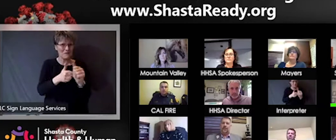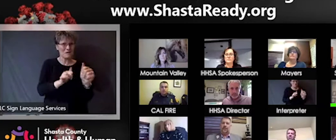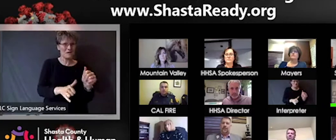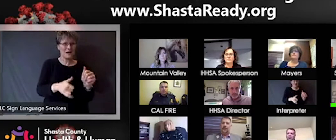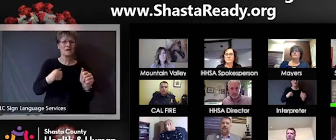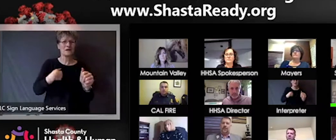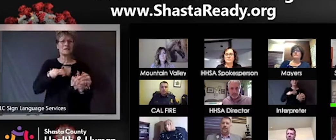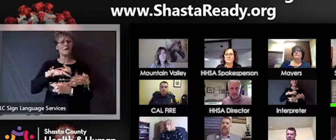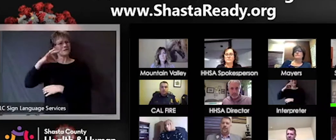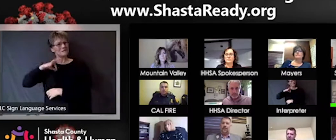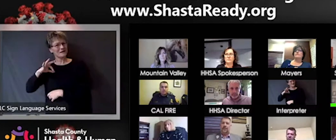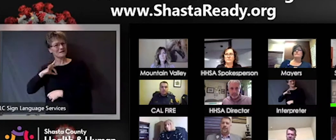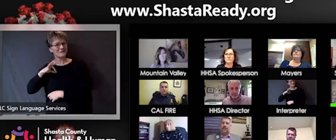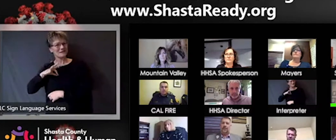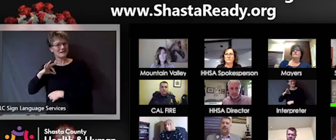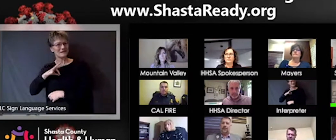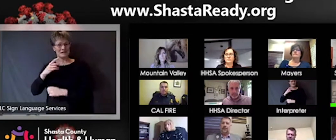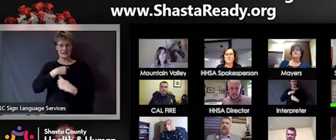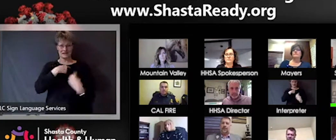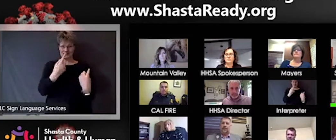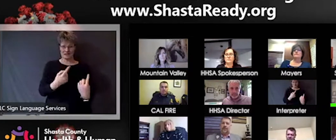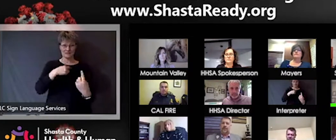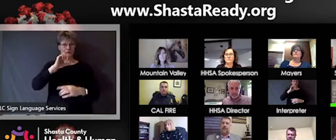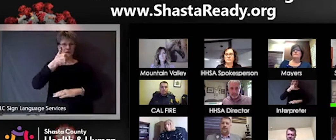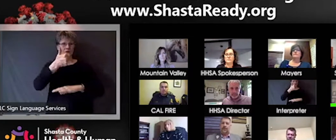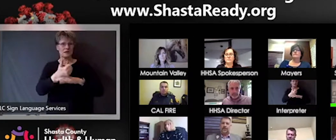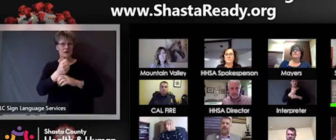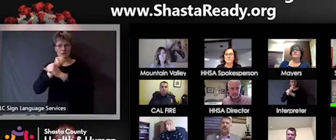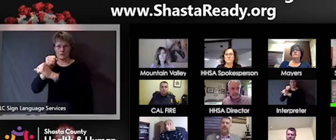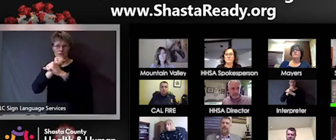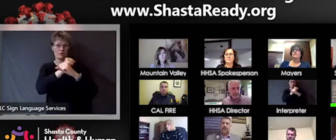community earlier than it happened in some other communities and so we are